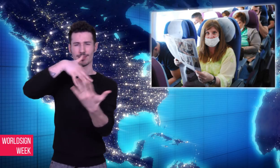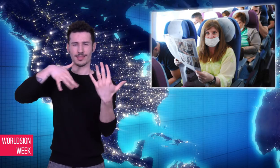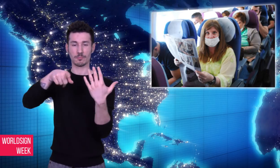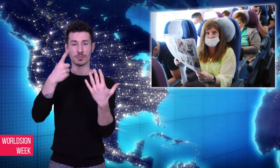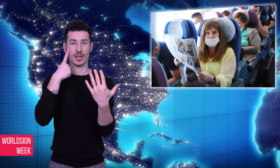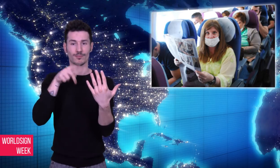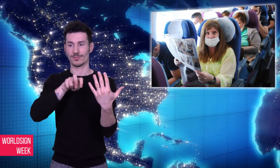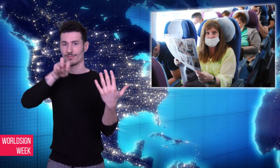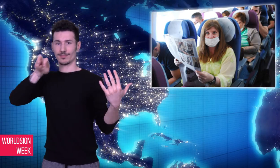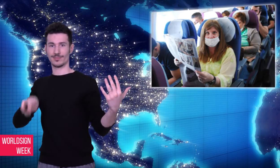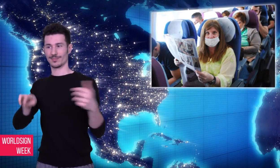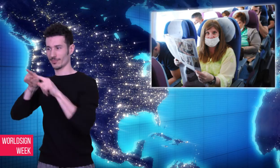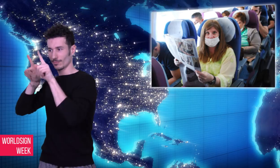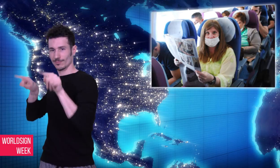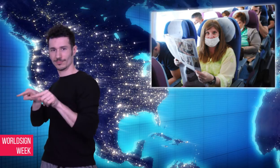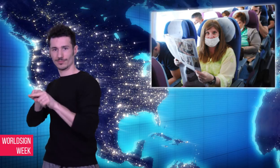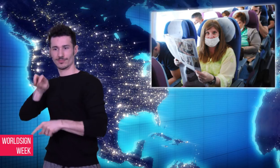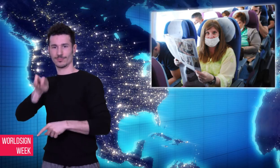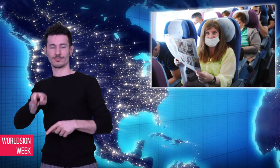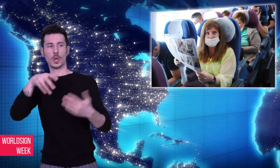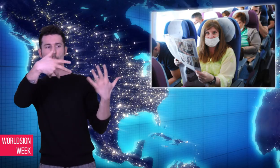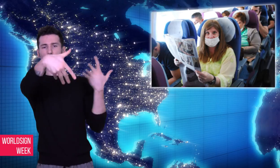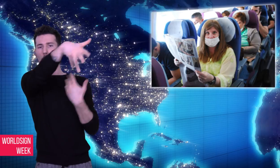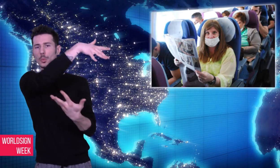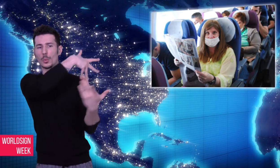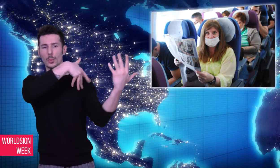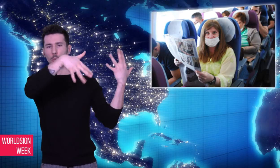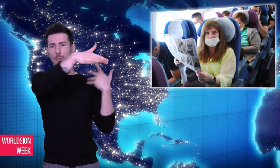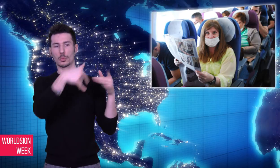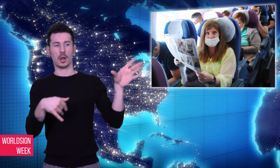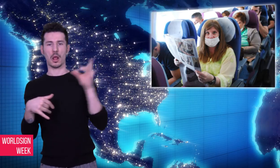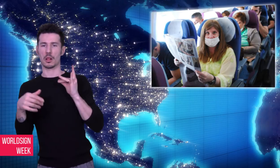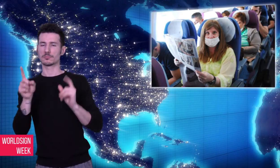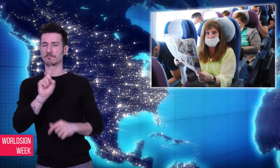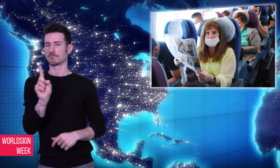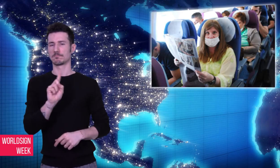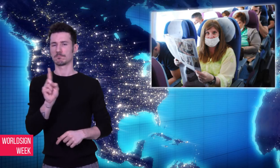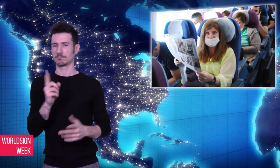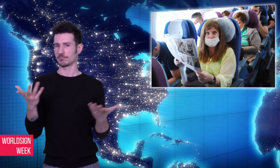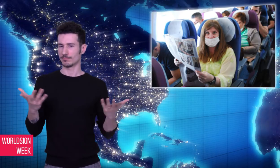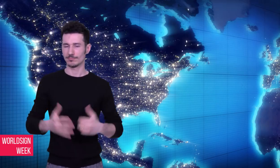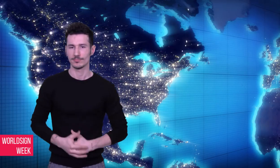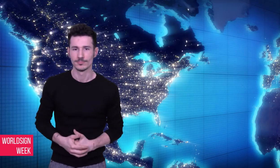away from infectious people who may be sitting on the aisles and moving around.